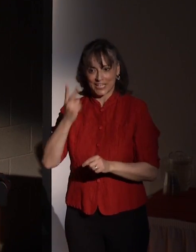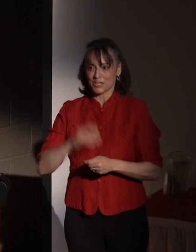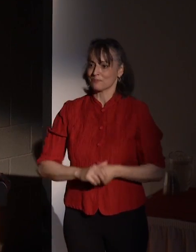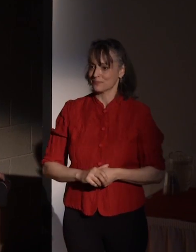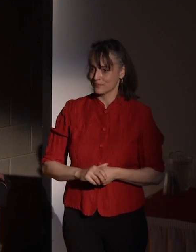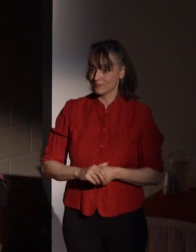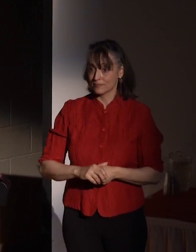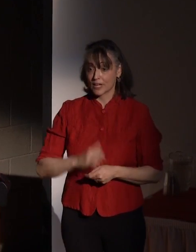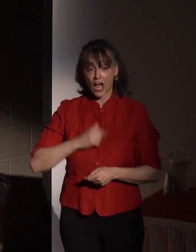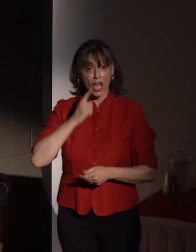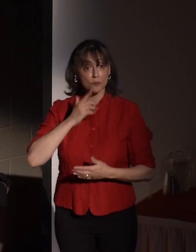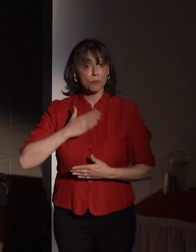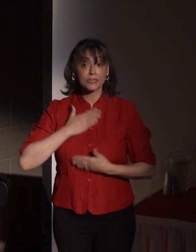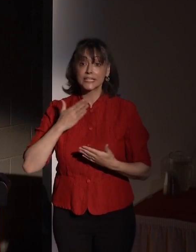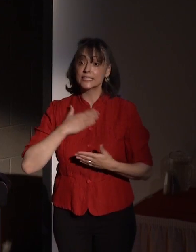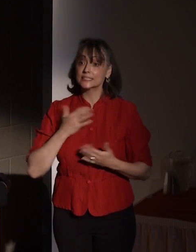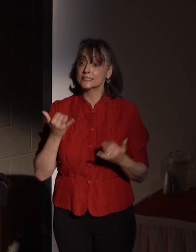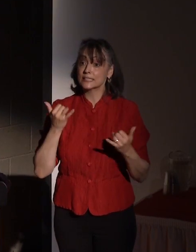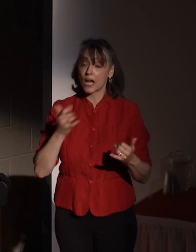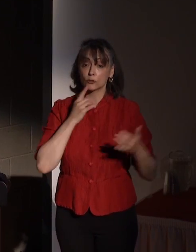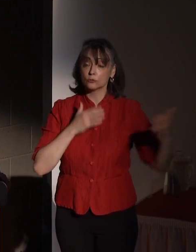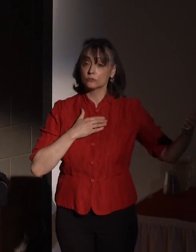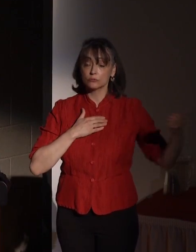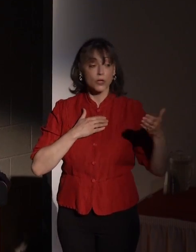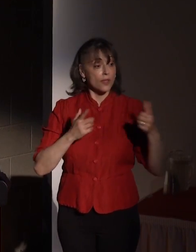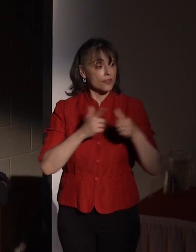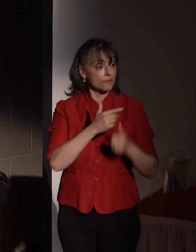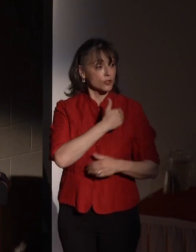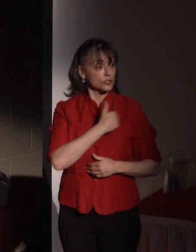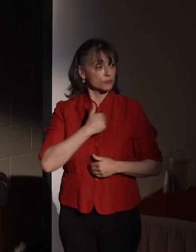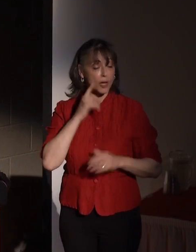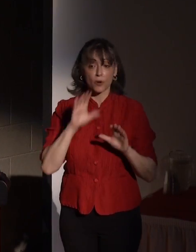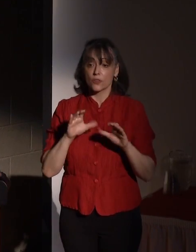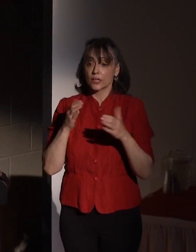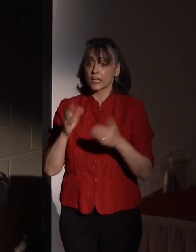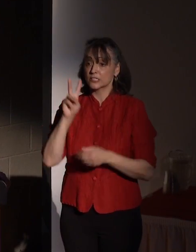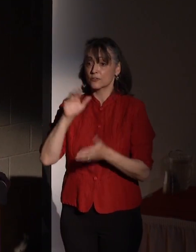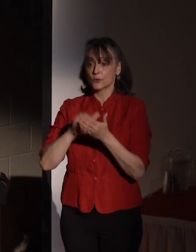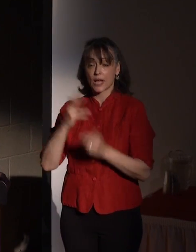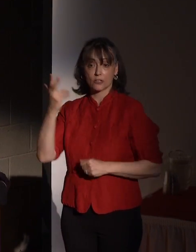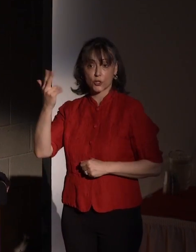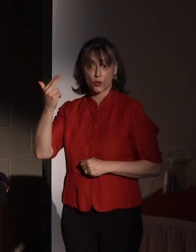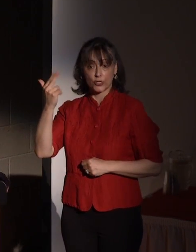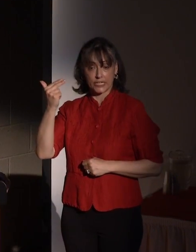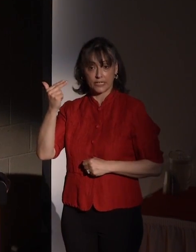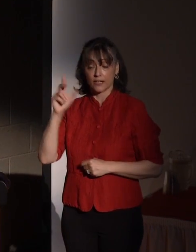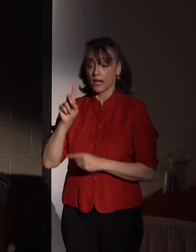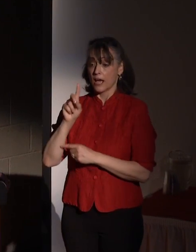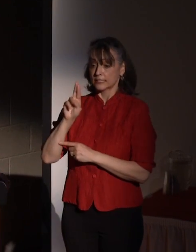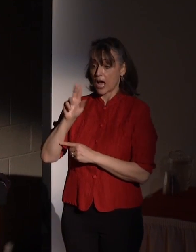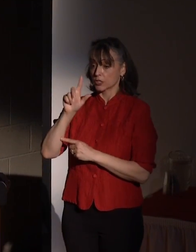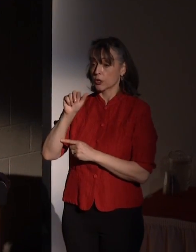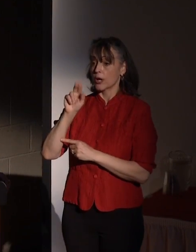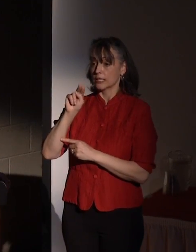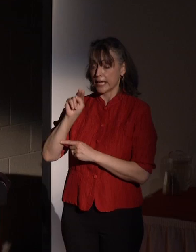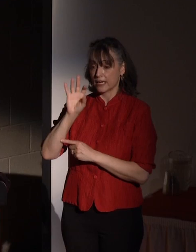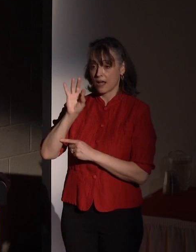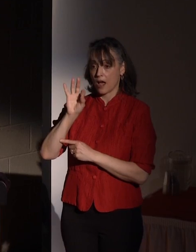I'm very pleased to introduce the first member of the class of 2013 is Dr. Lynn Fuller.